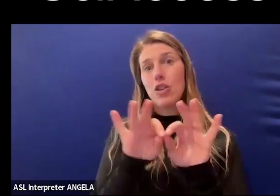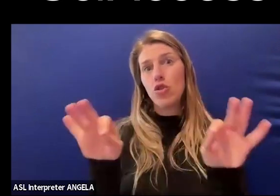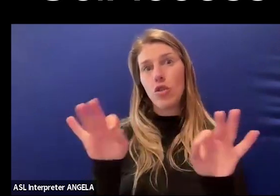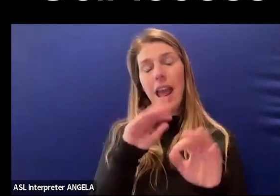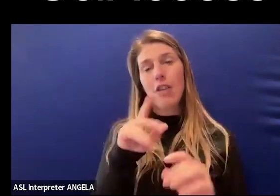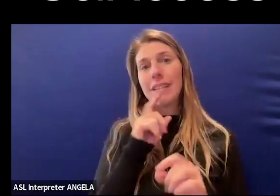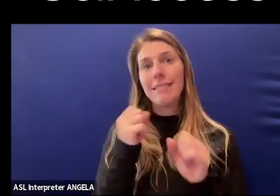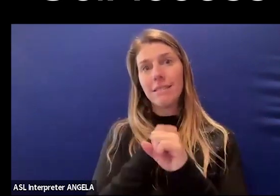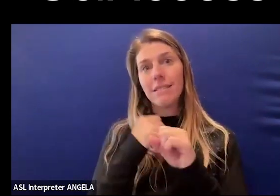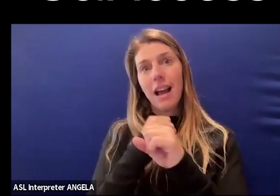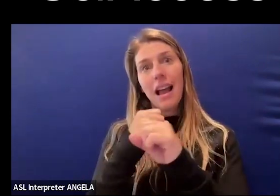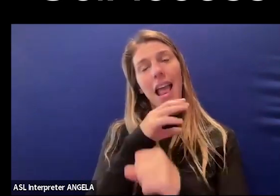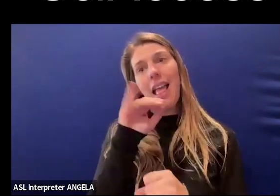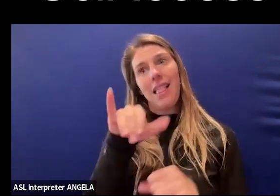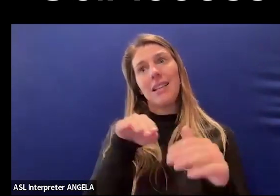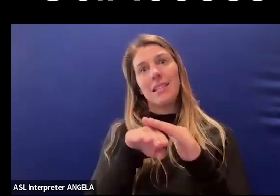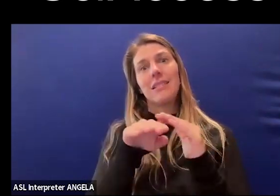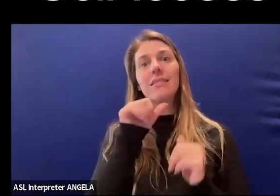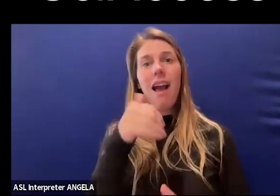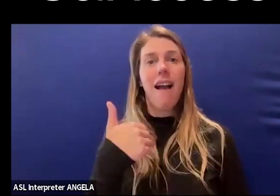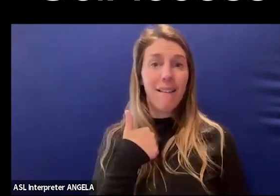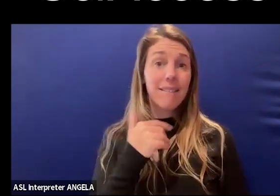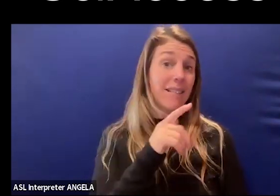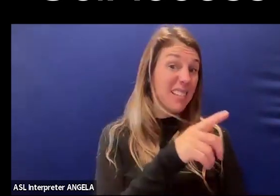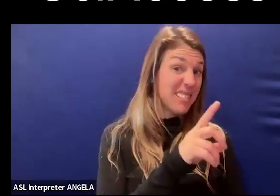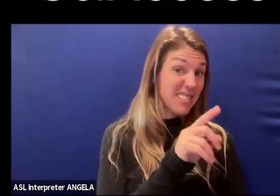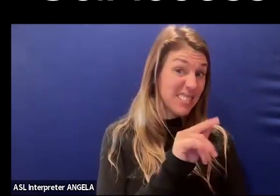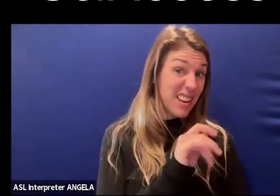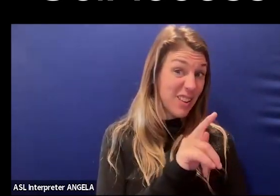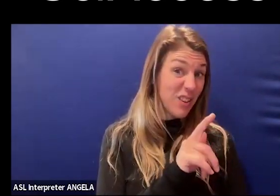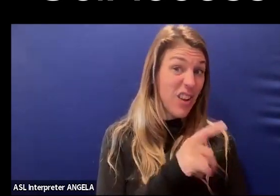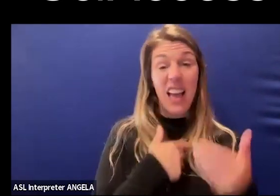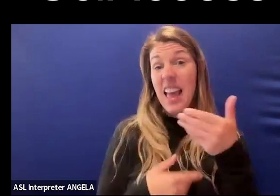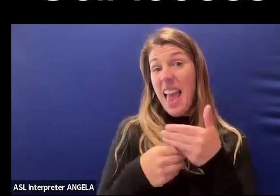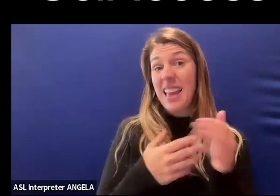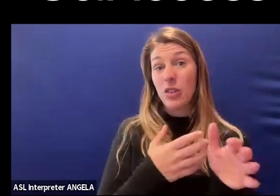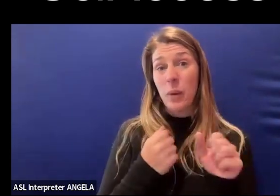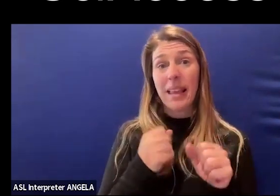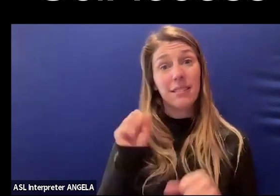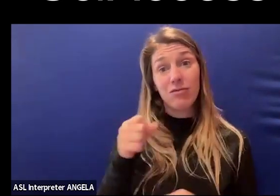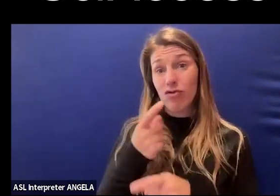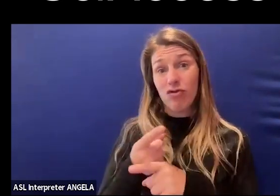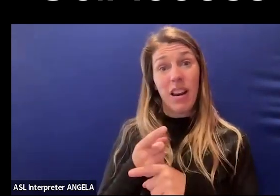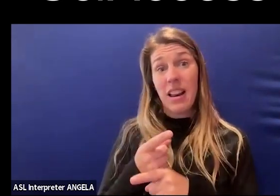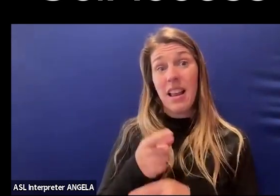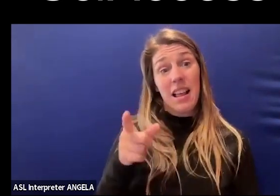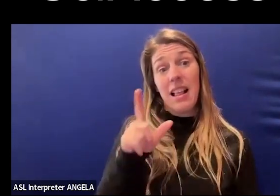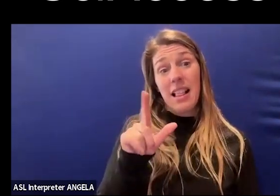that's very inaccessible. Daniel. I'll add very quickly. As Lisette said,